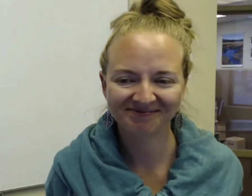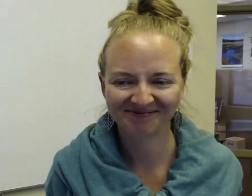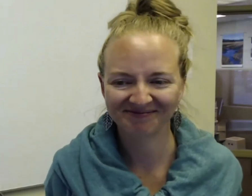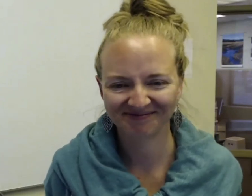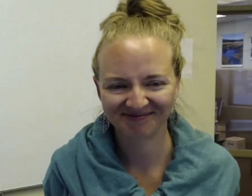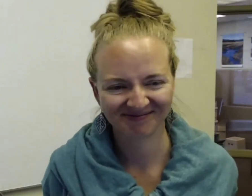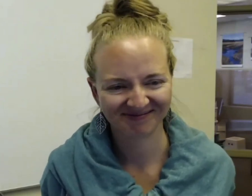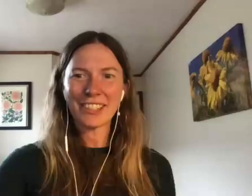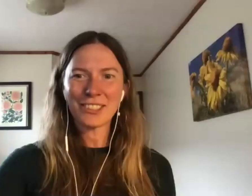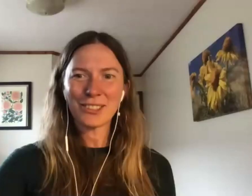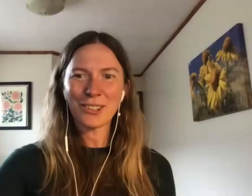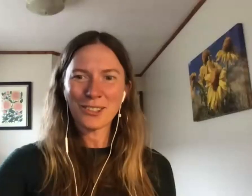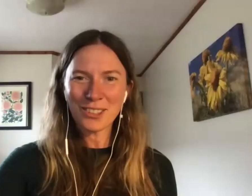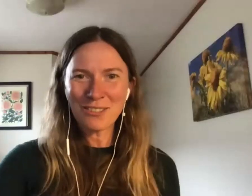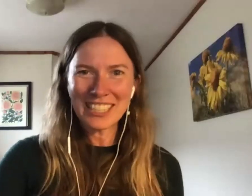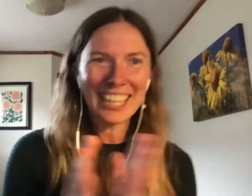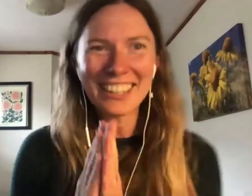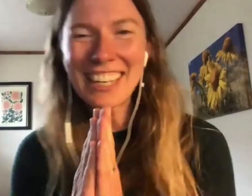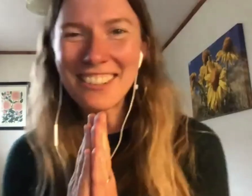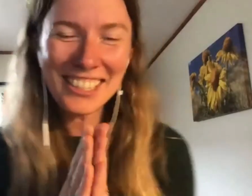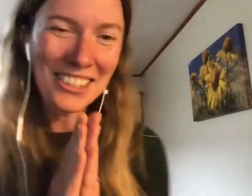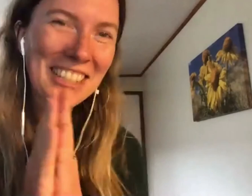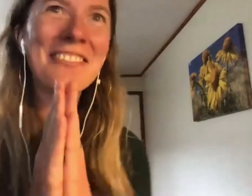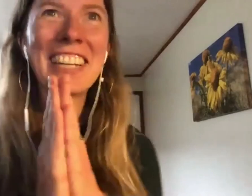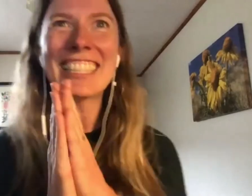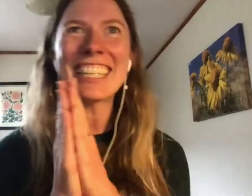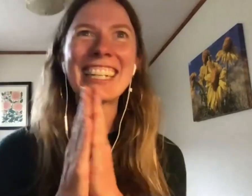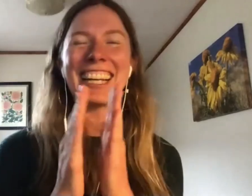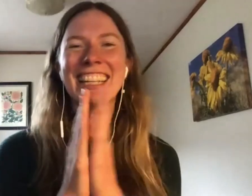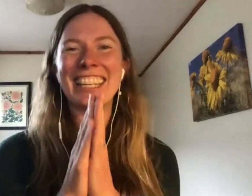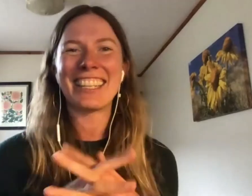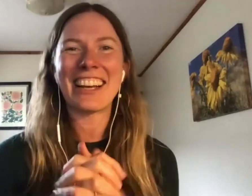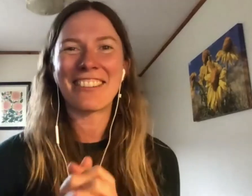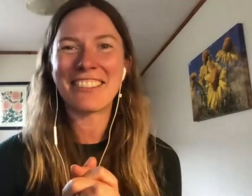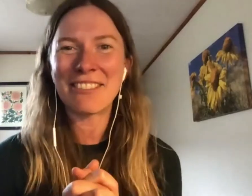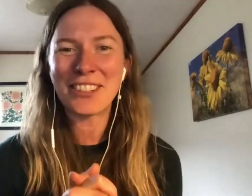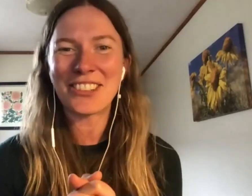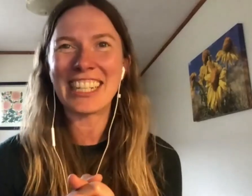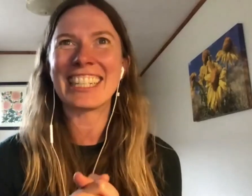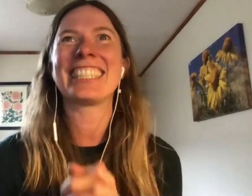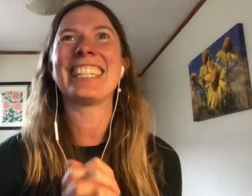Thank you so, so much Cara. That was so amazing, and thank you, everyone, for joining us today.